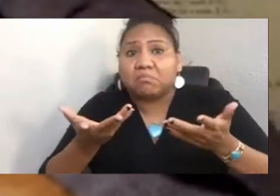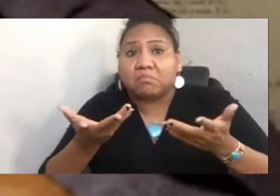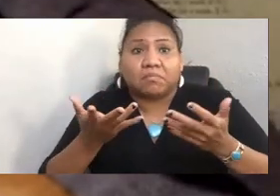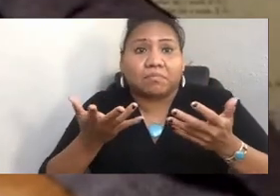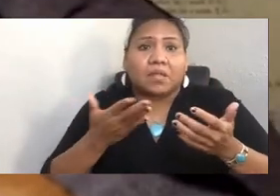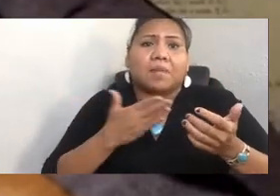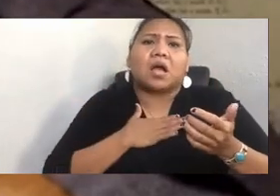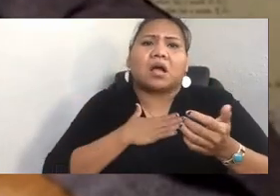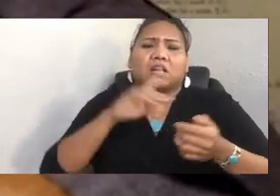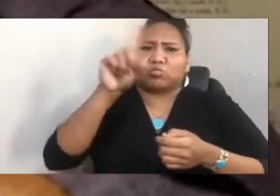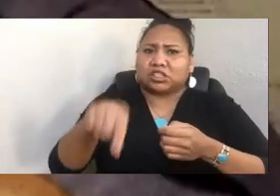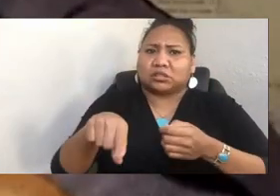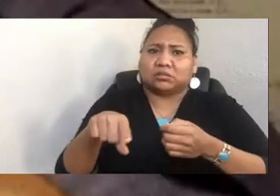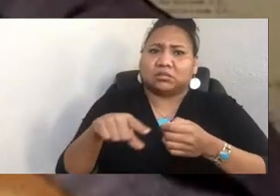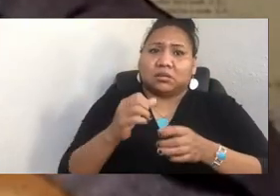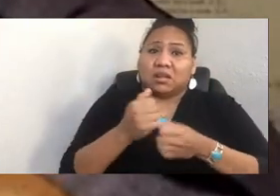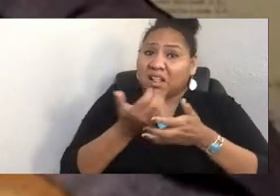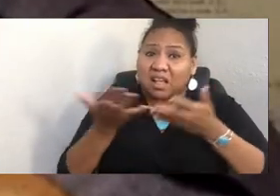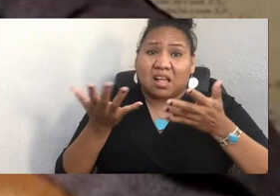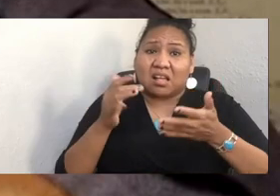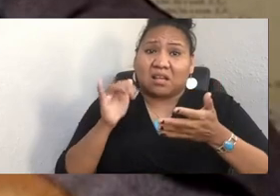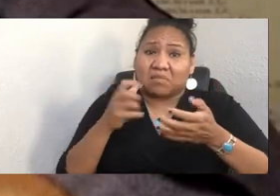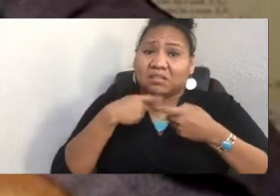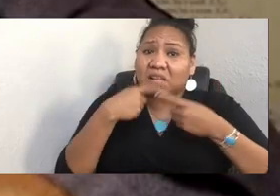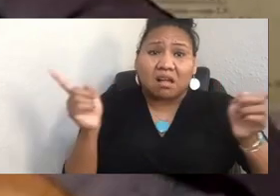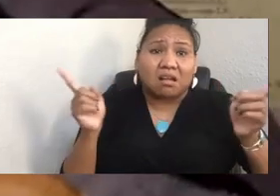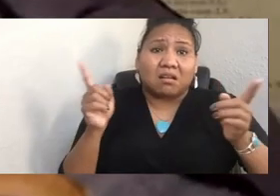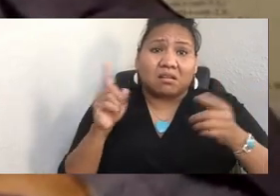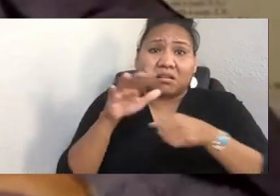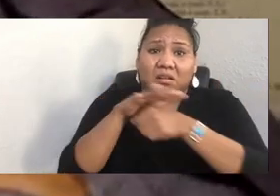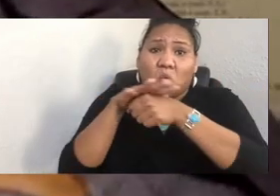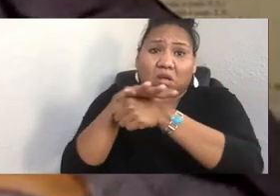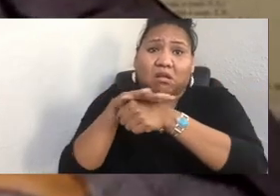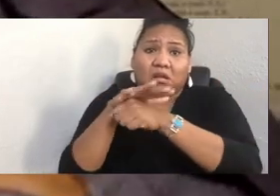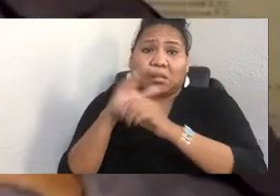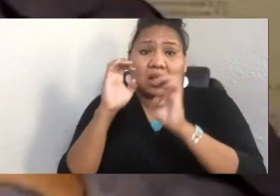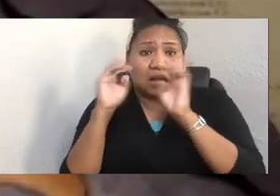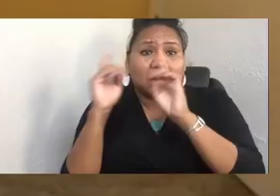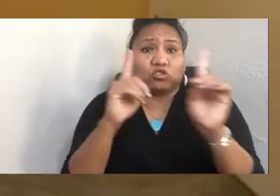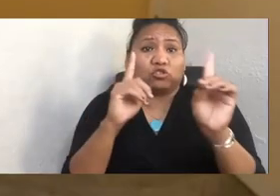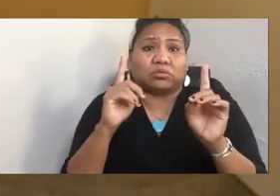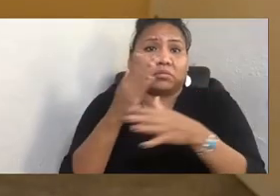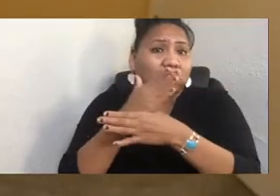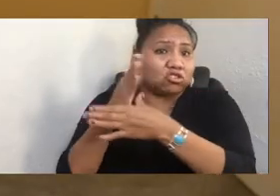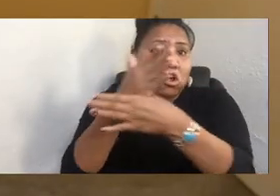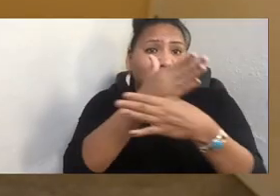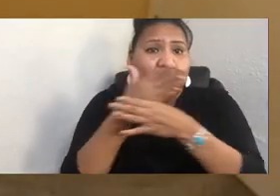you want me to tell local educators when I share this presentation with them? Yes. Indigenize your classroom.